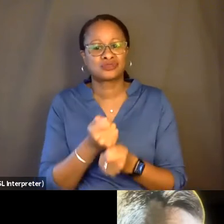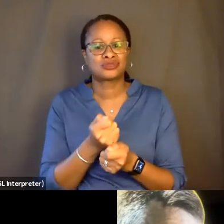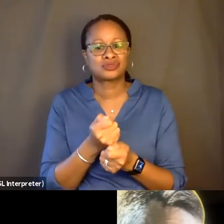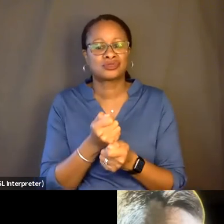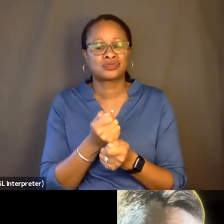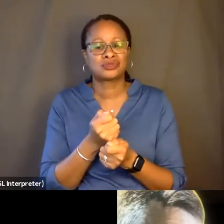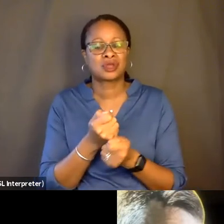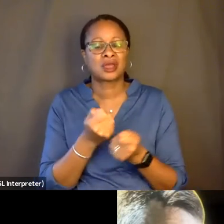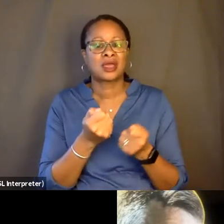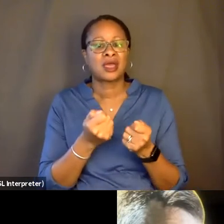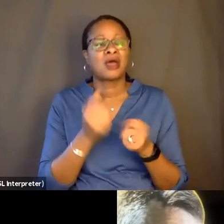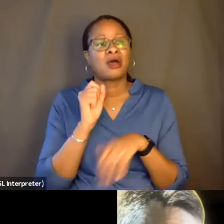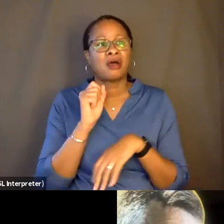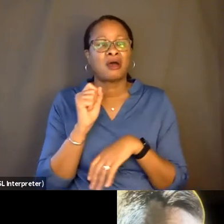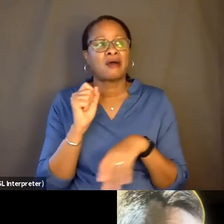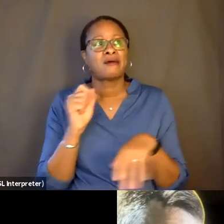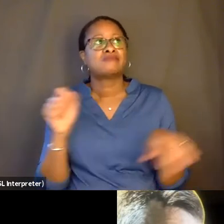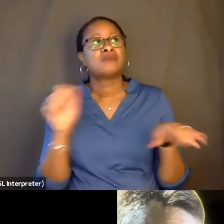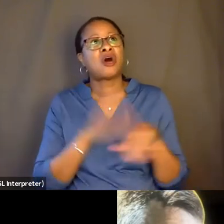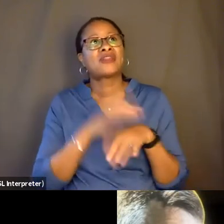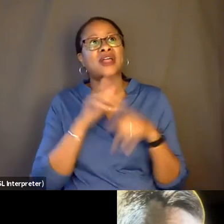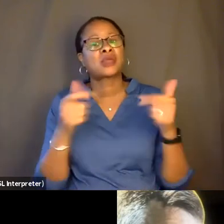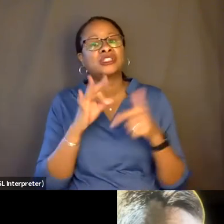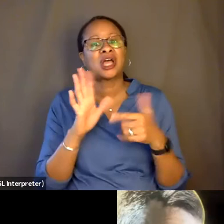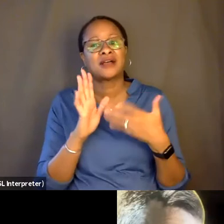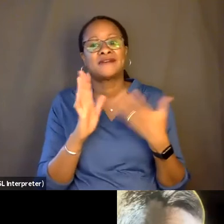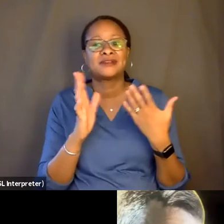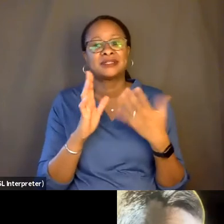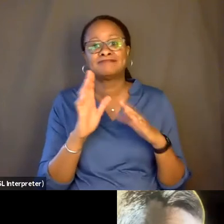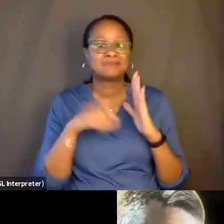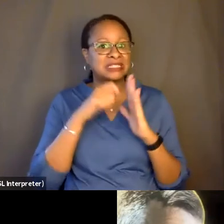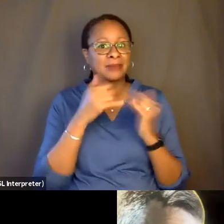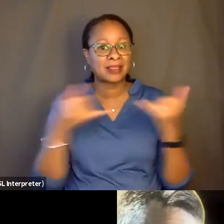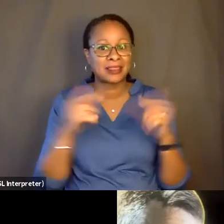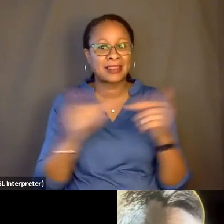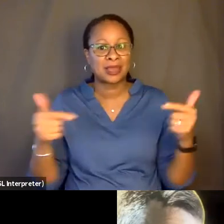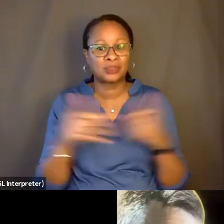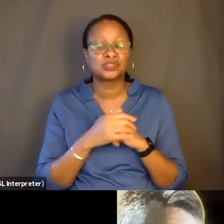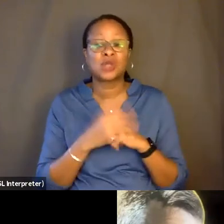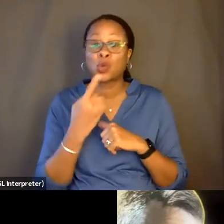of cinema language, but as a human, one of the reasons I wanted to do the funeral was because, at my mother's